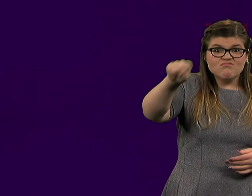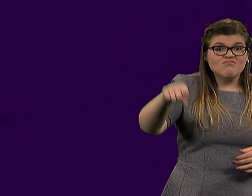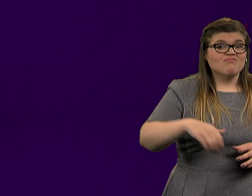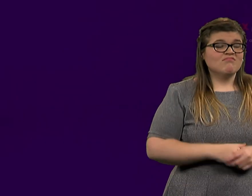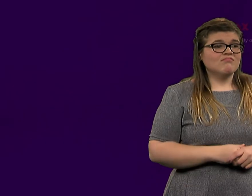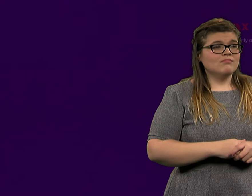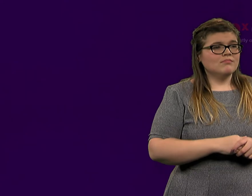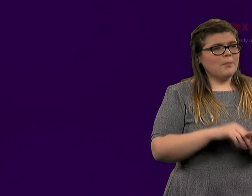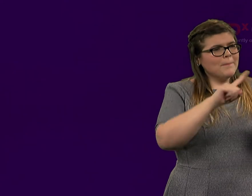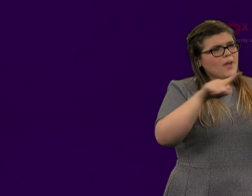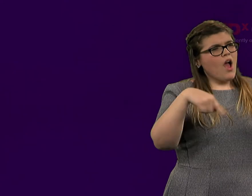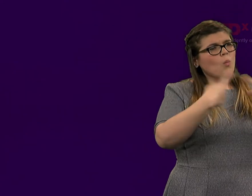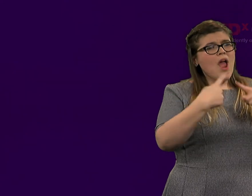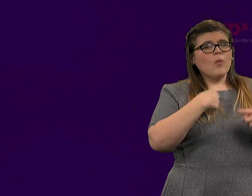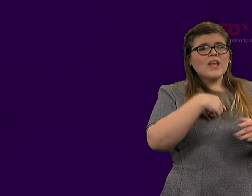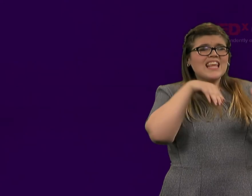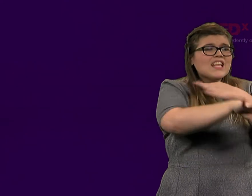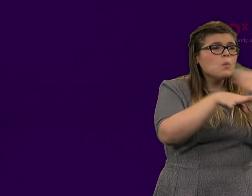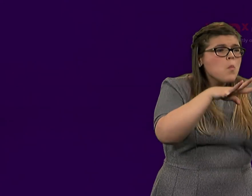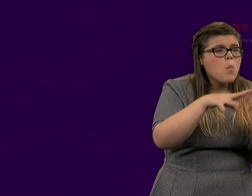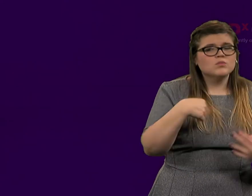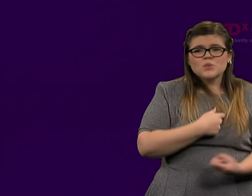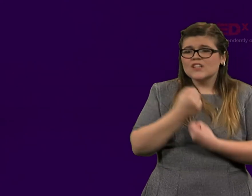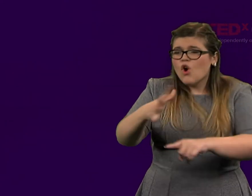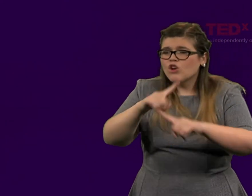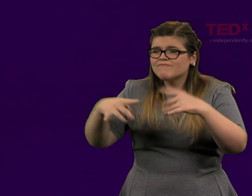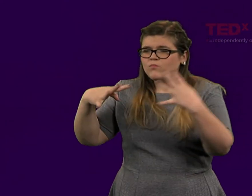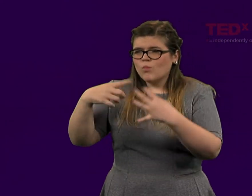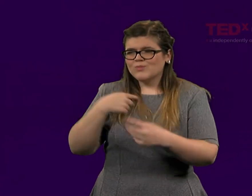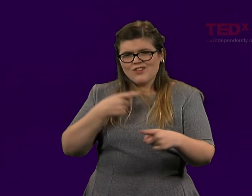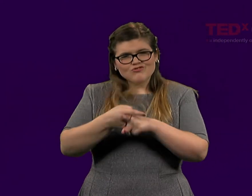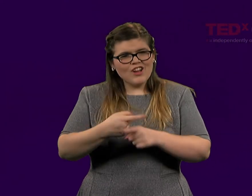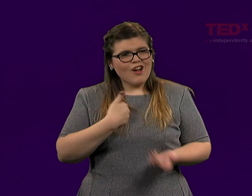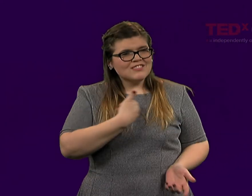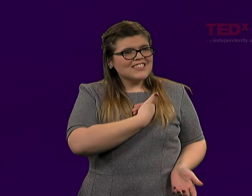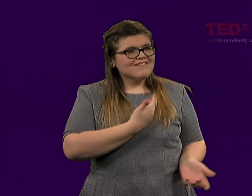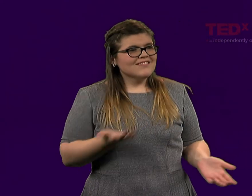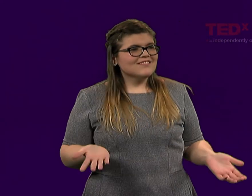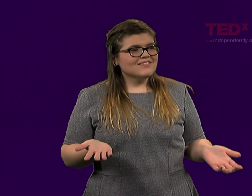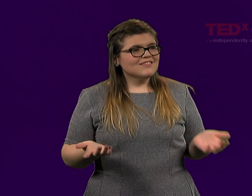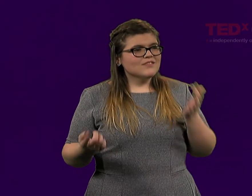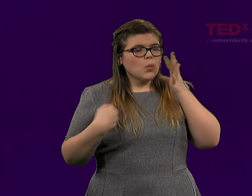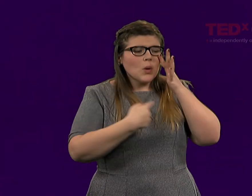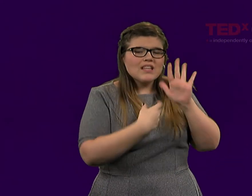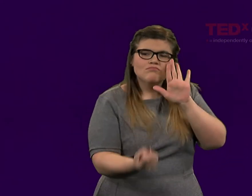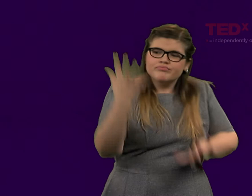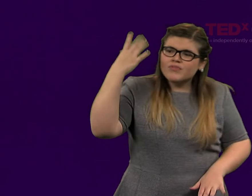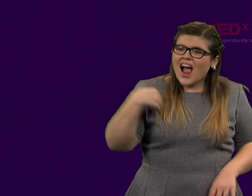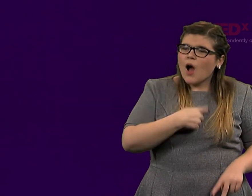But when we enter in war, we really contradict ourselves.